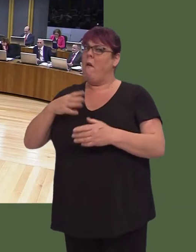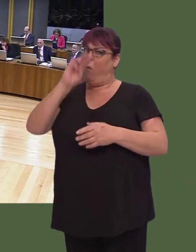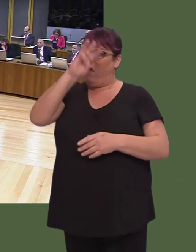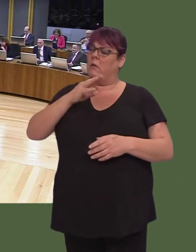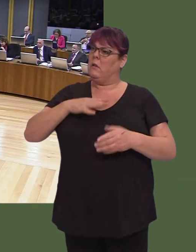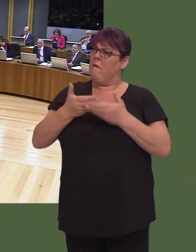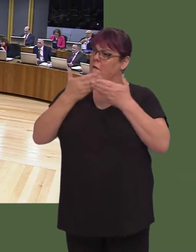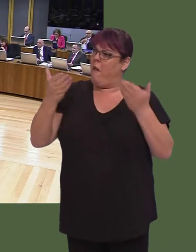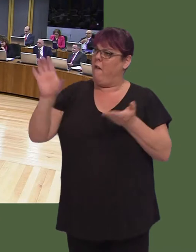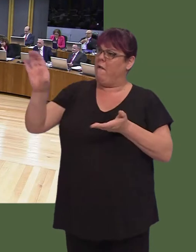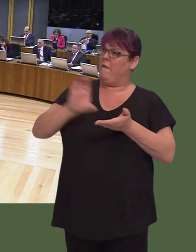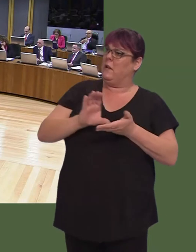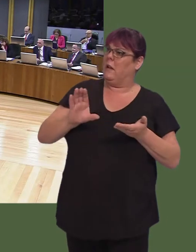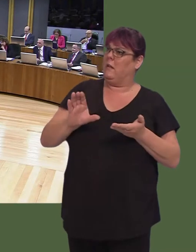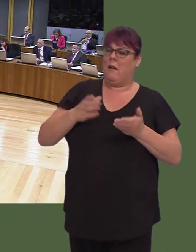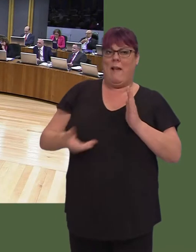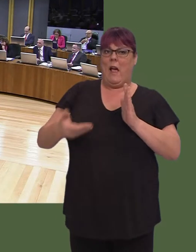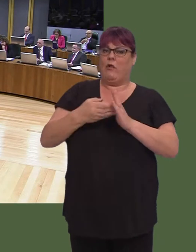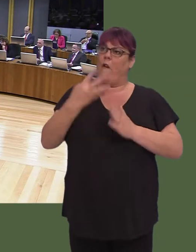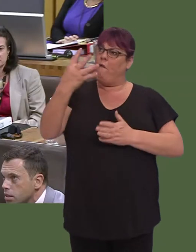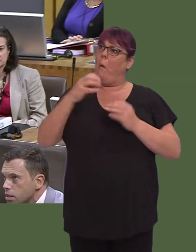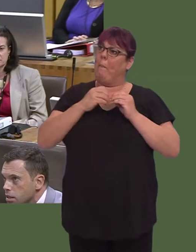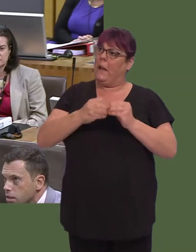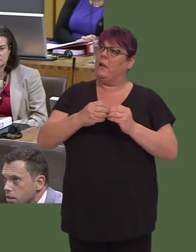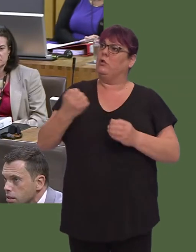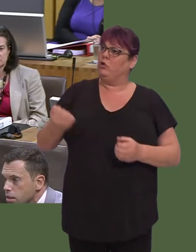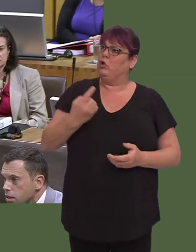deservesóthat extra £4 billionóand, of course, ensuring that Northern Ireland doesn't